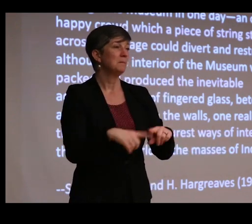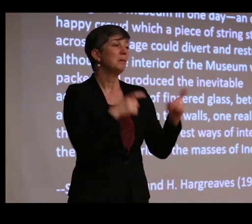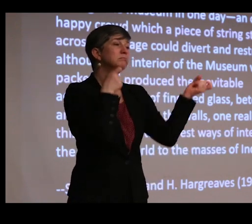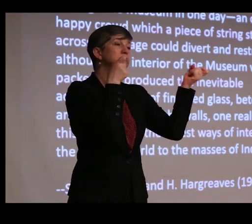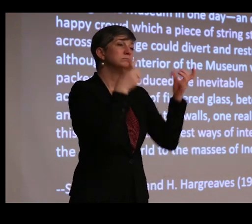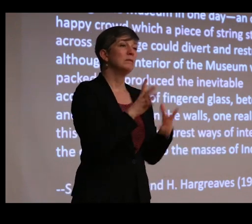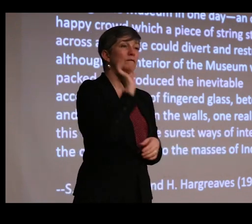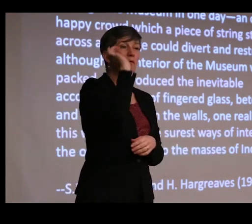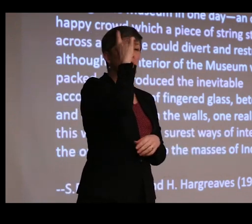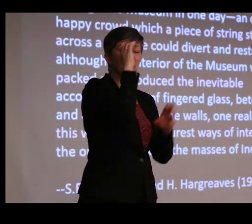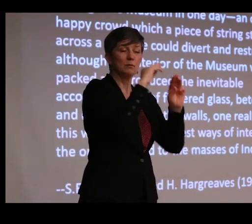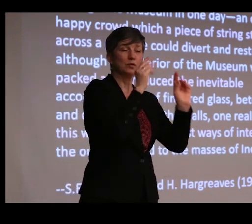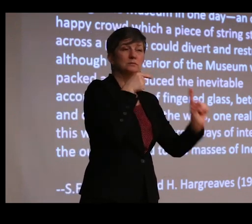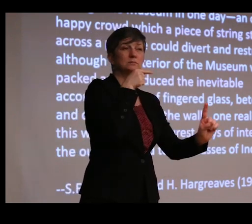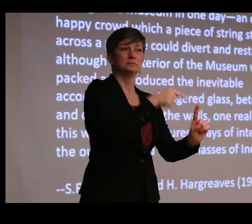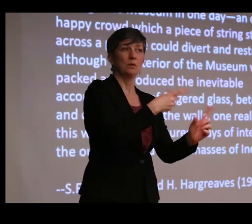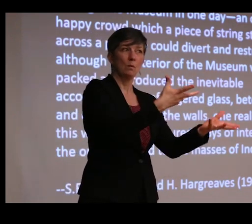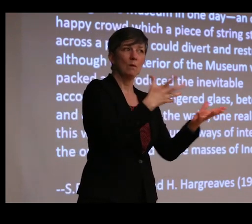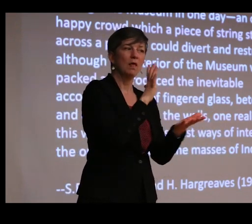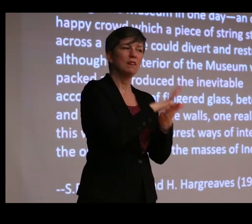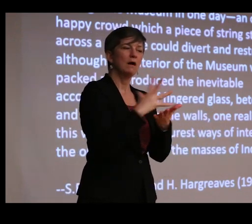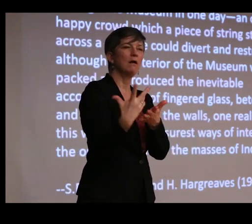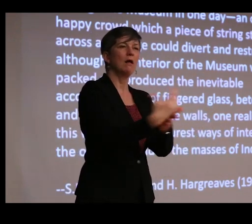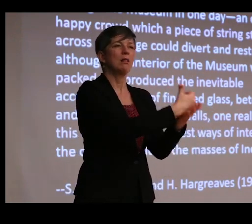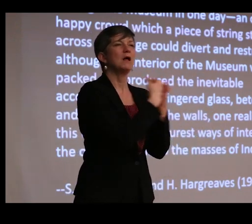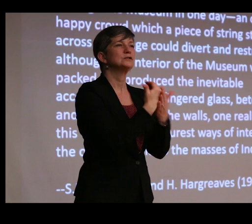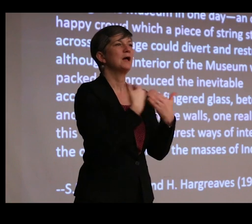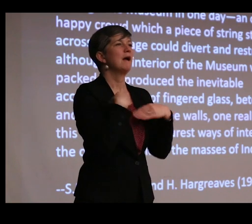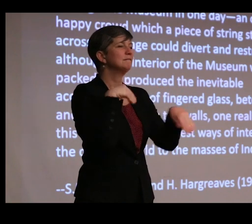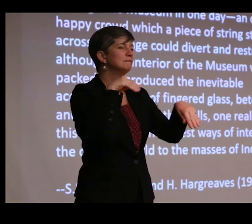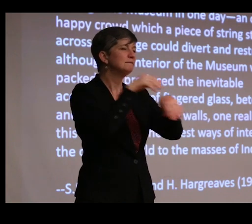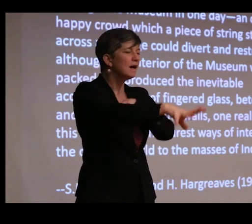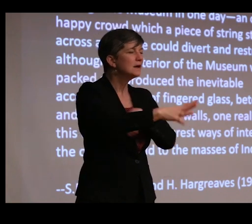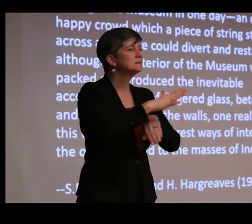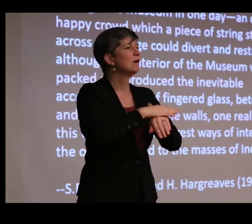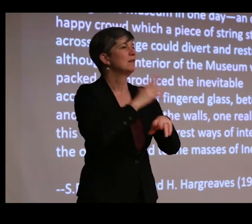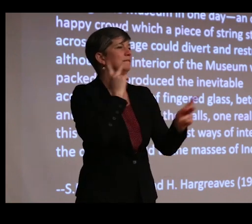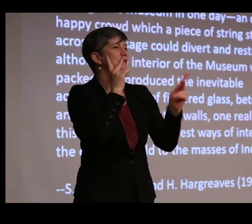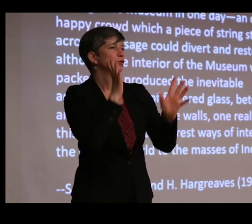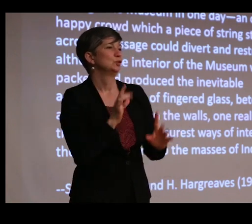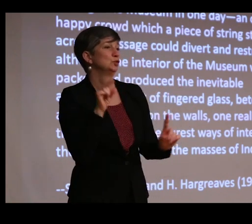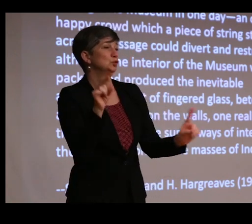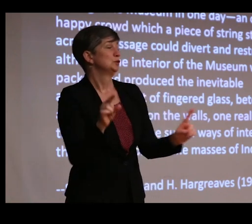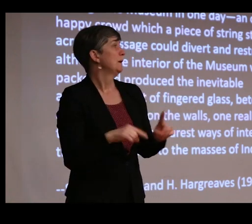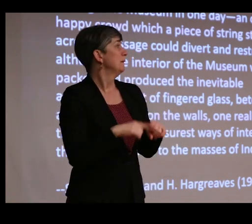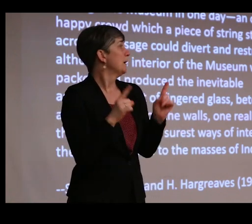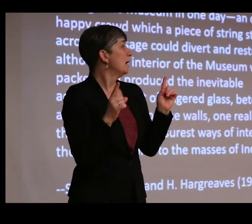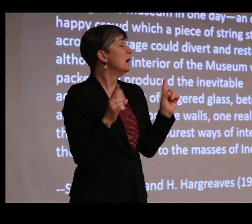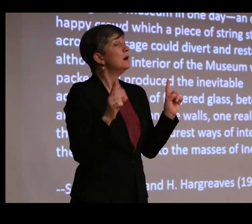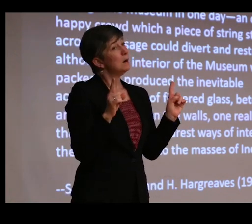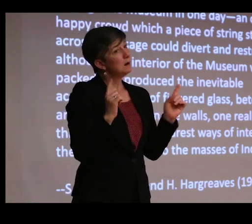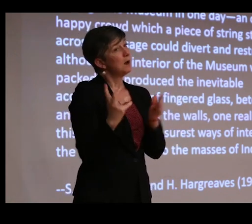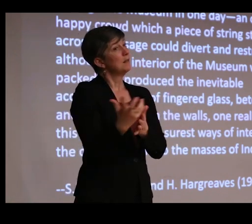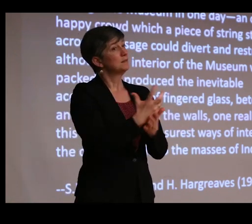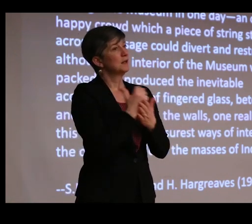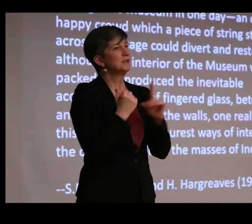of the government museum sought to have their collections have effects on visitors. But here's where the collection exerted unpredictable